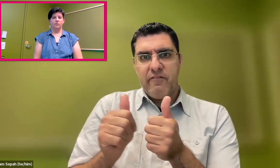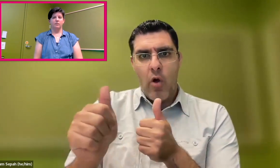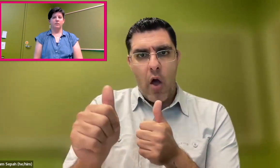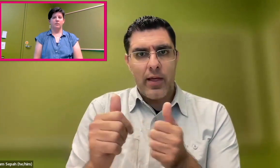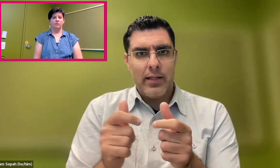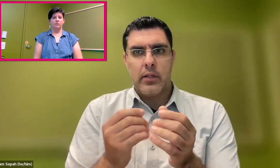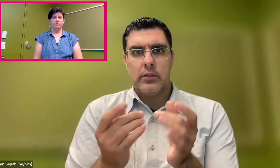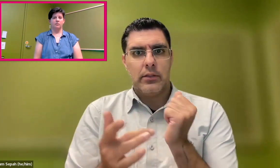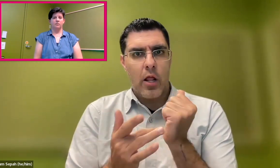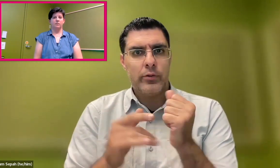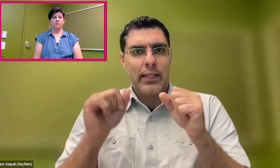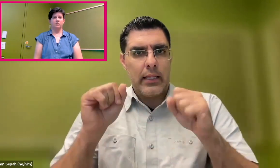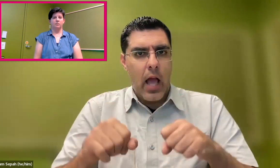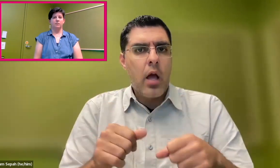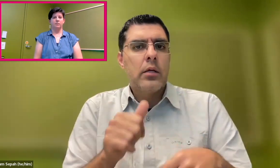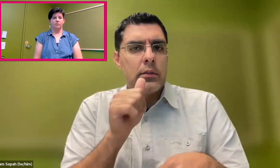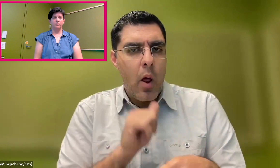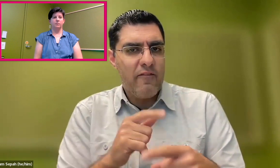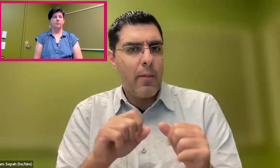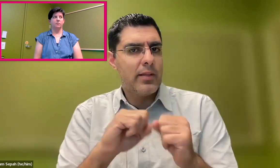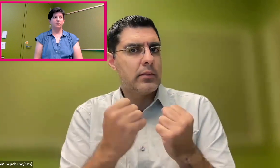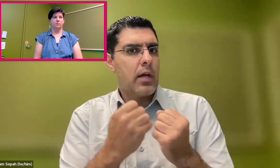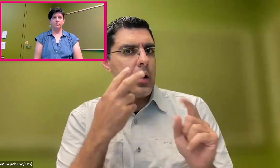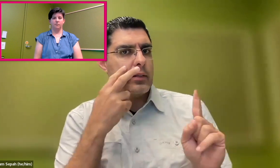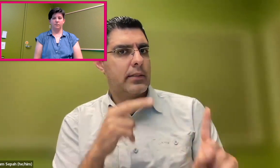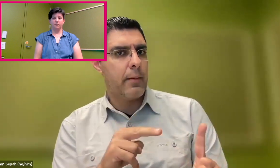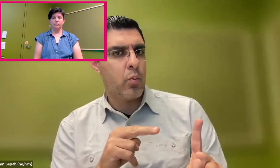But we have to think about, in terms of technology, what